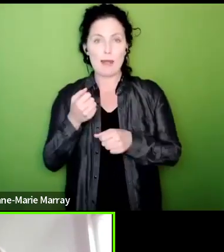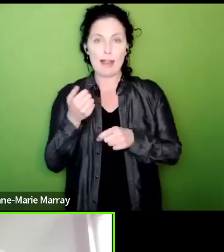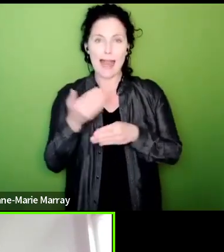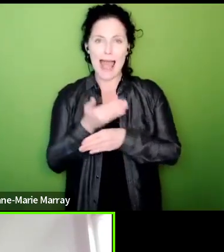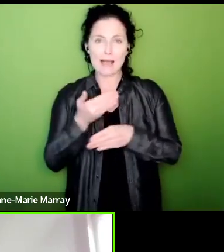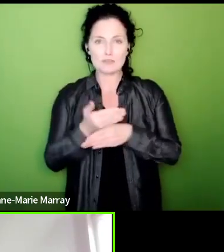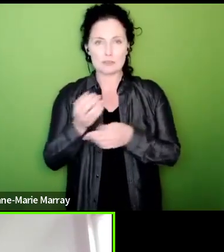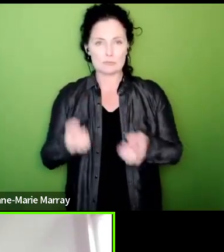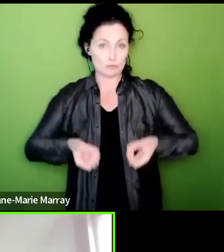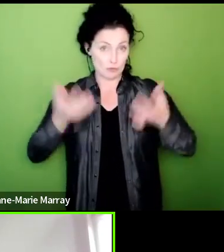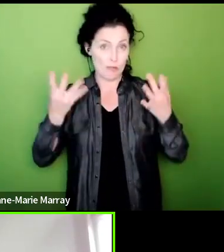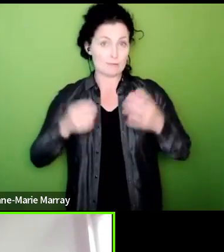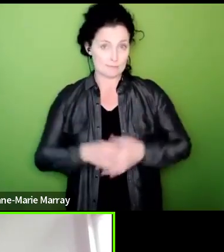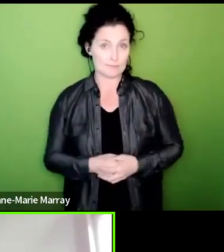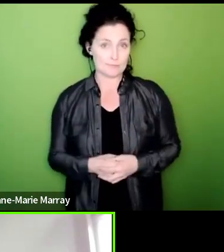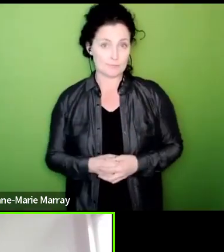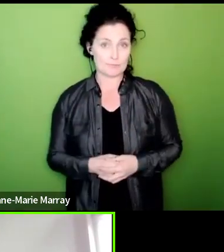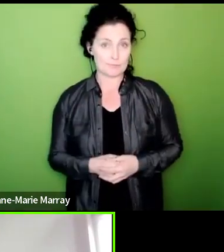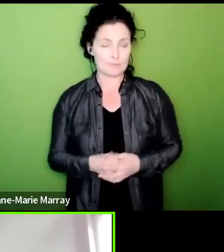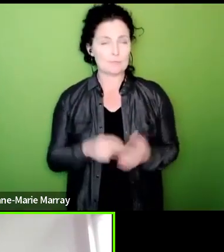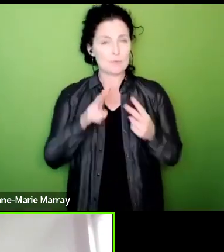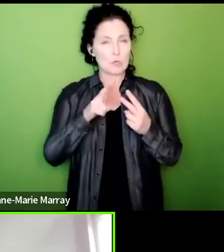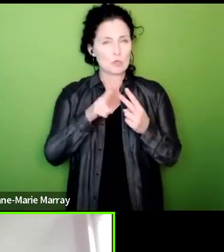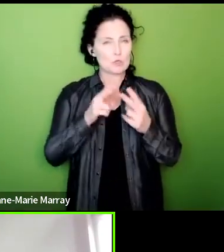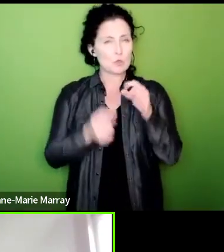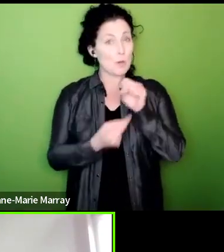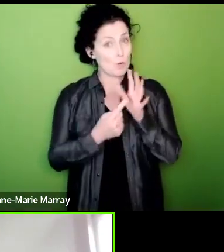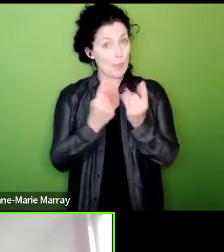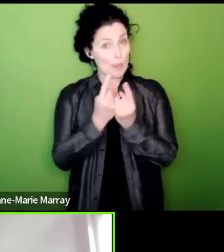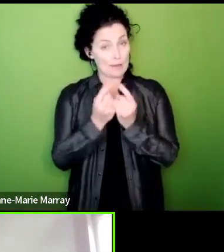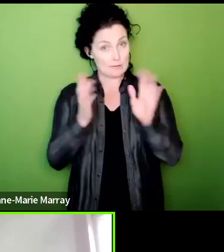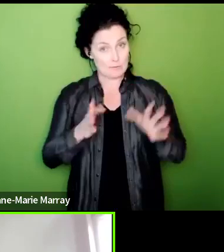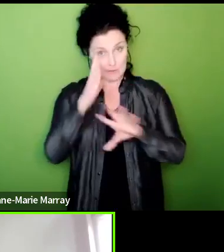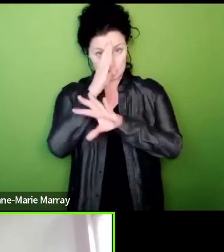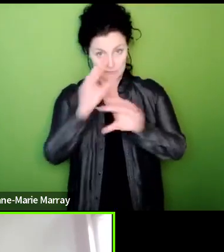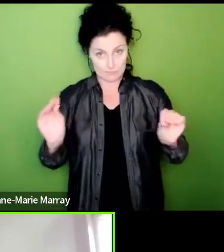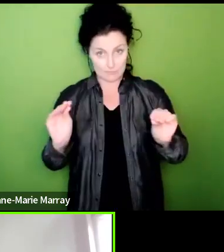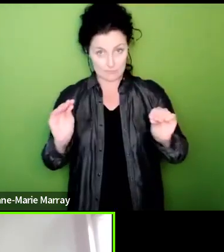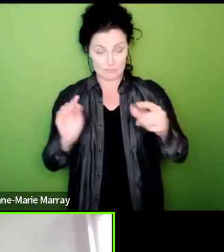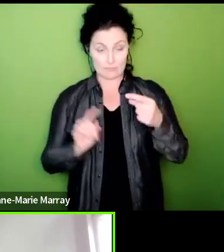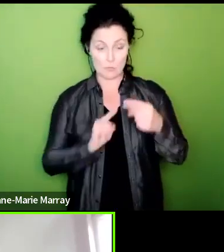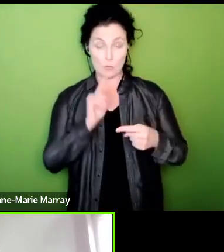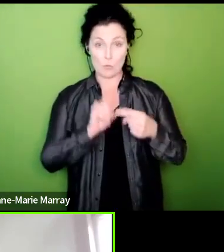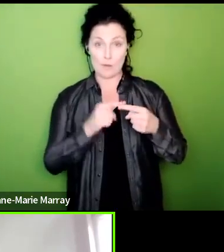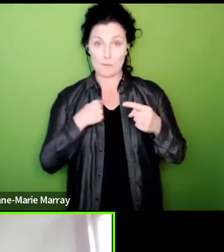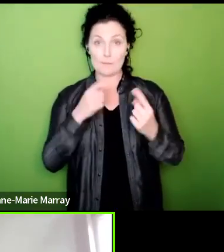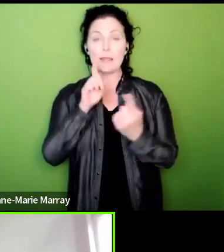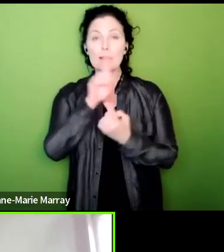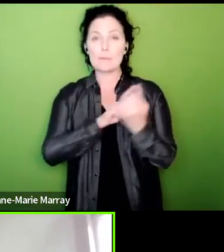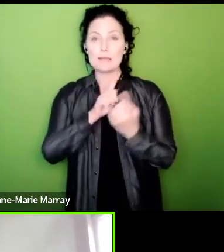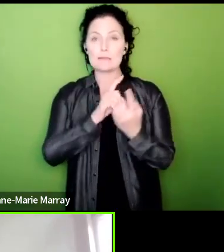it's important that people know two important things firstly I am meeting on Monday with every